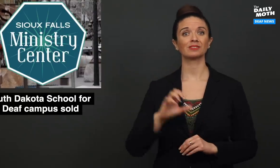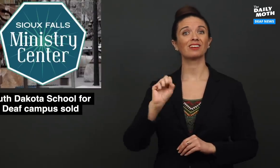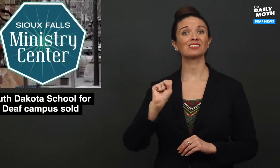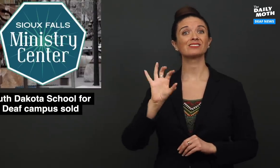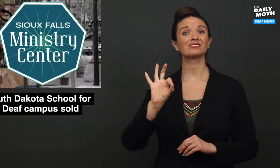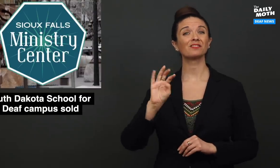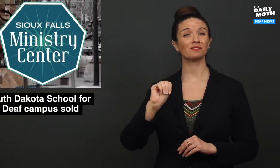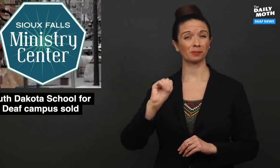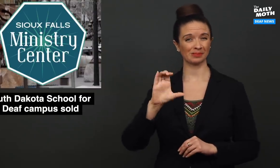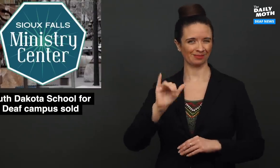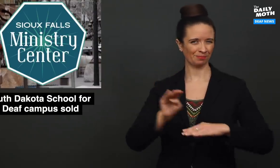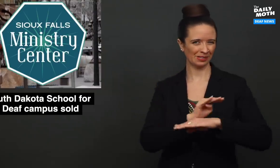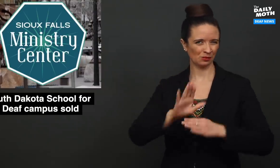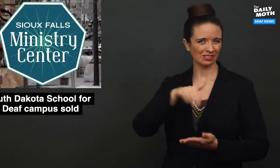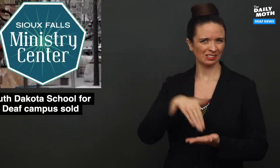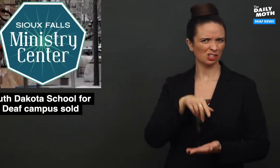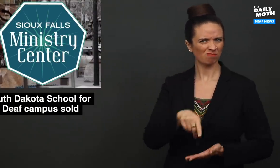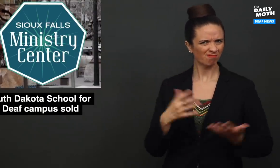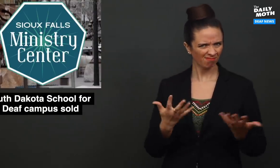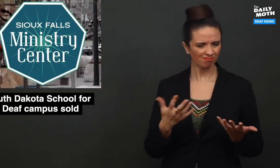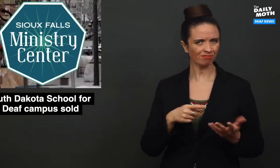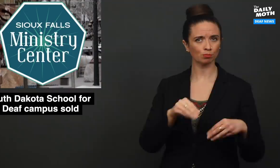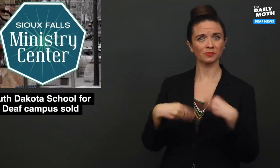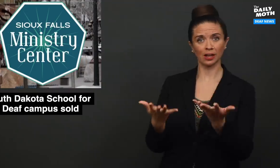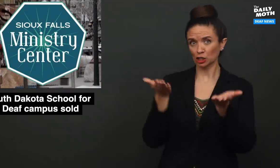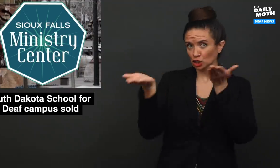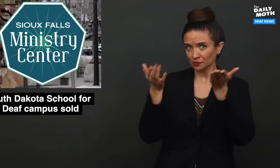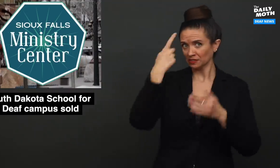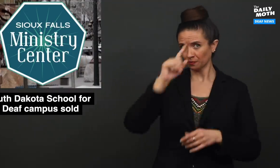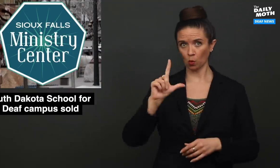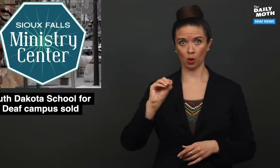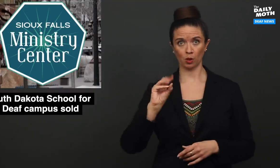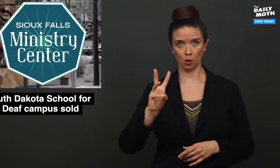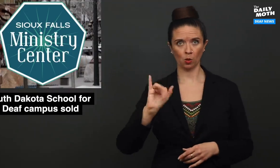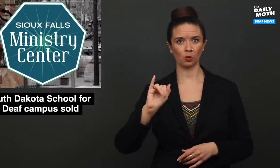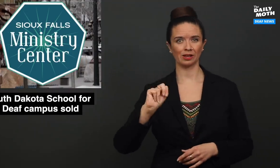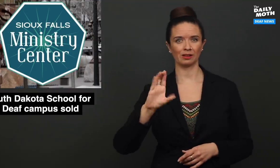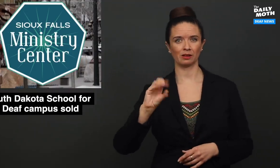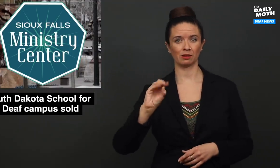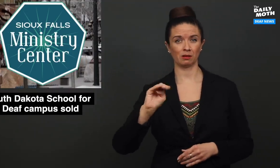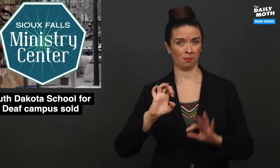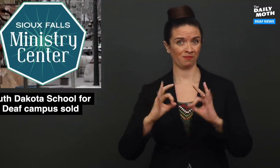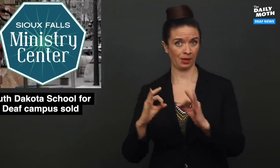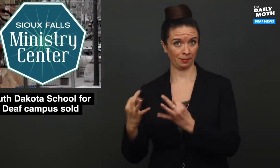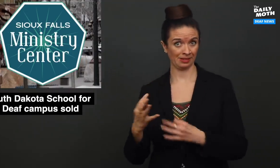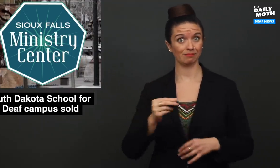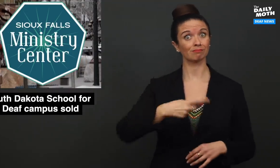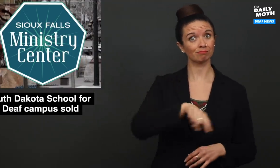SFMC provides services for low income families